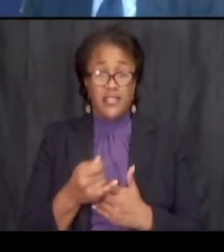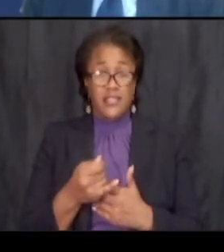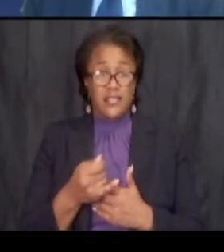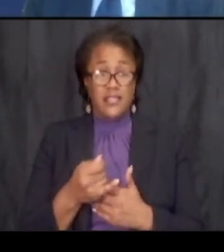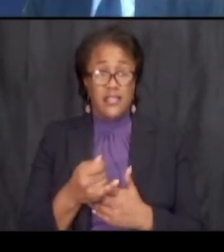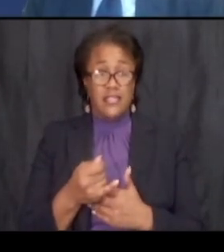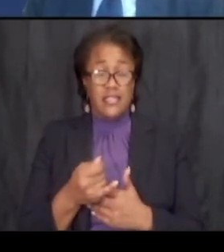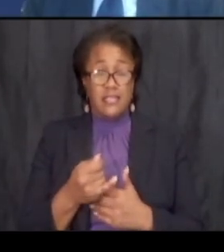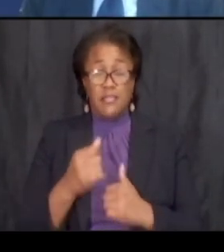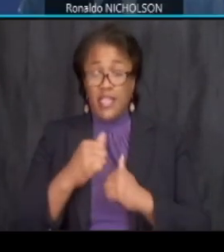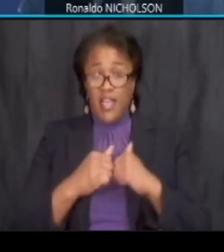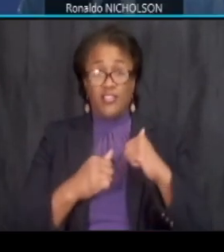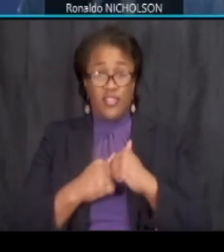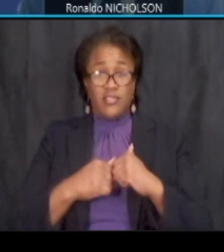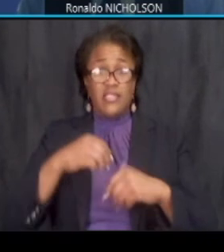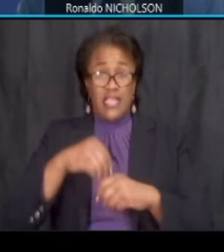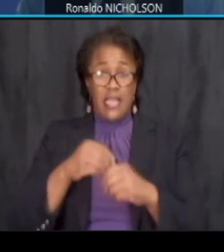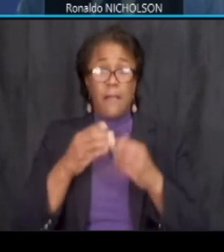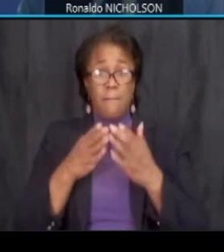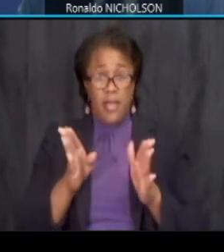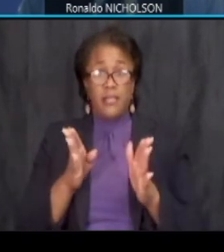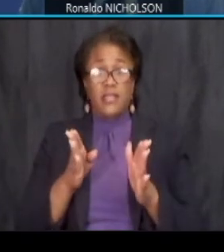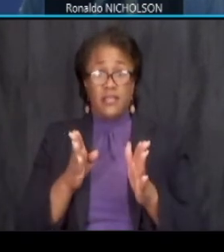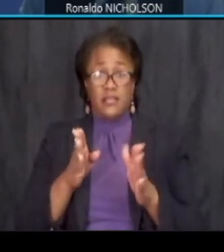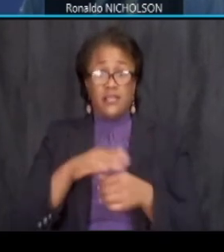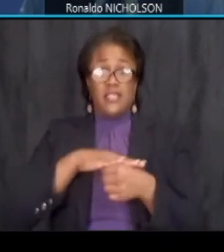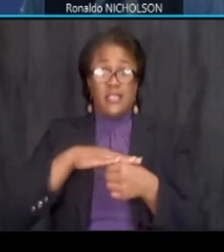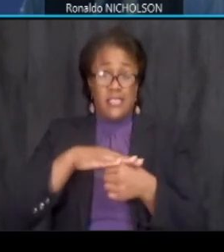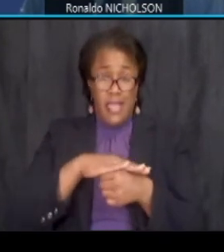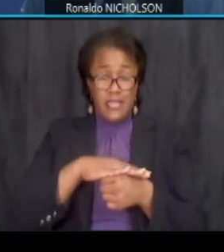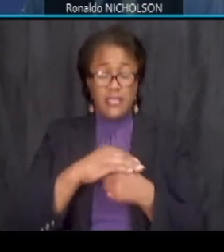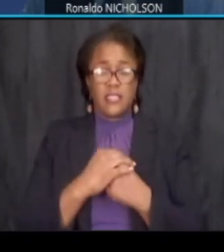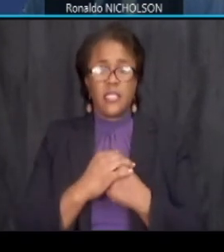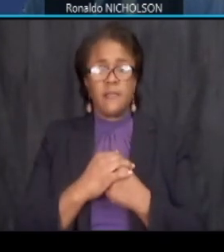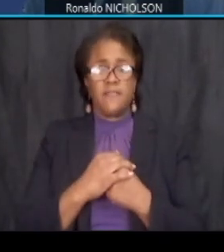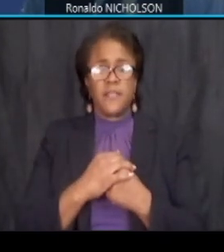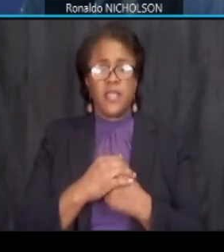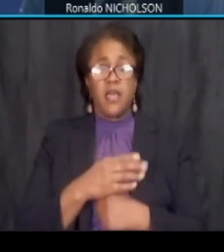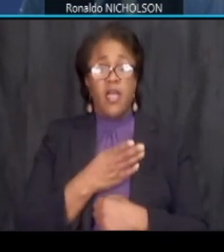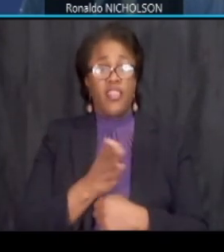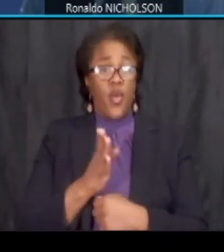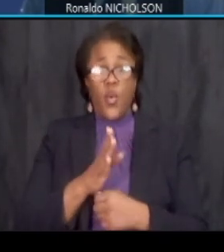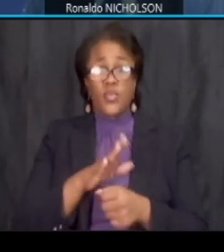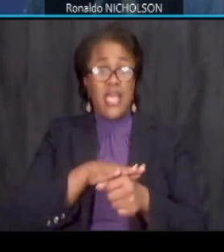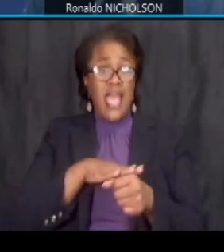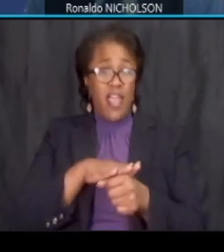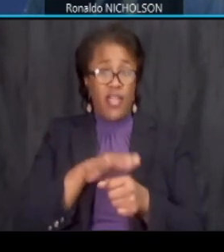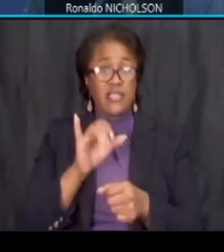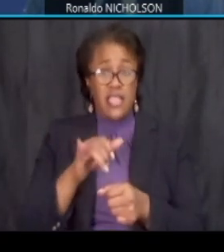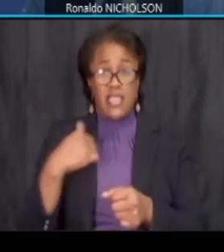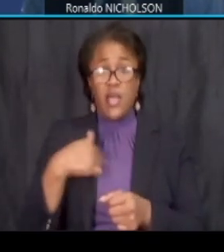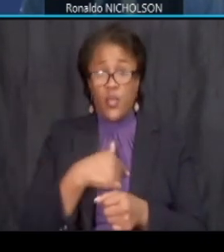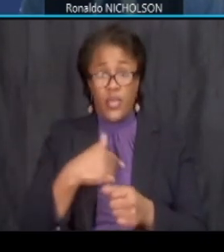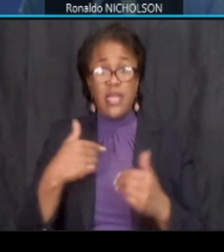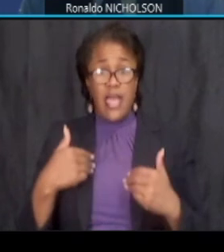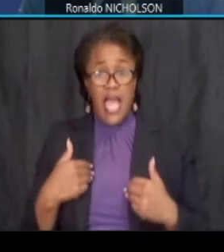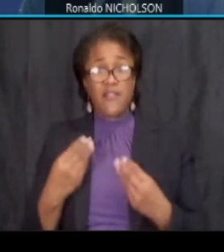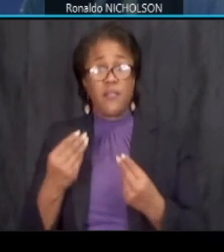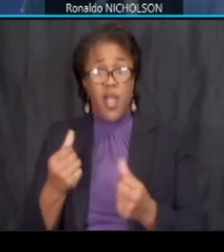constructed within the public space in those areas that we do have property impacts that are outside